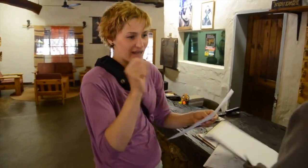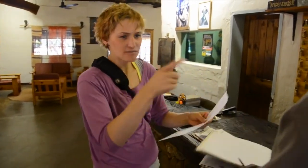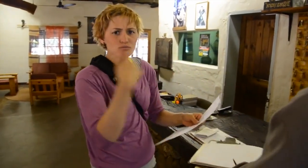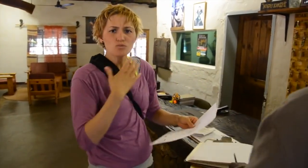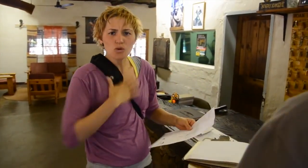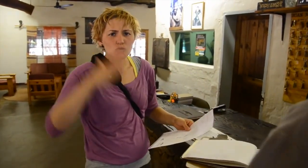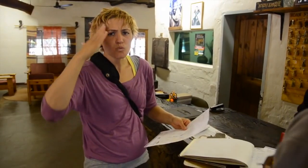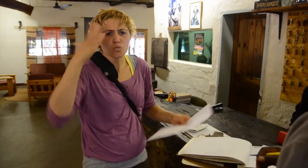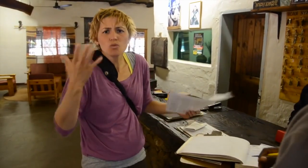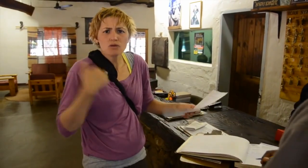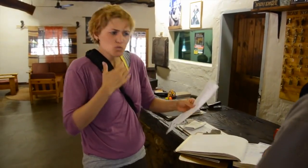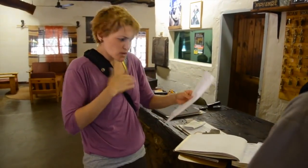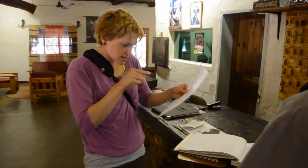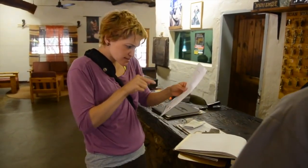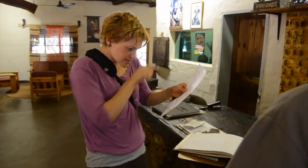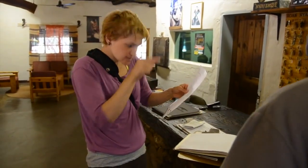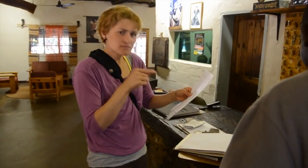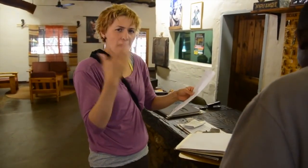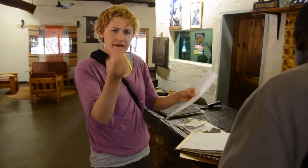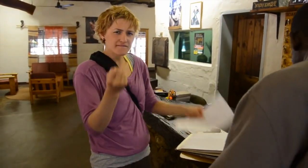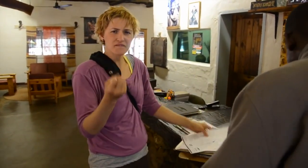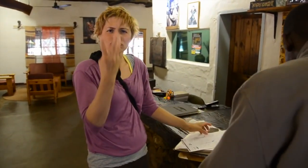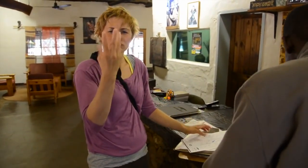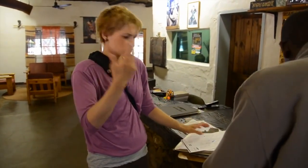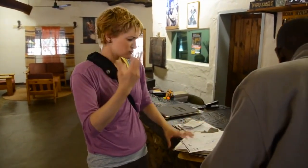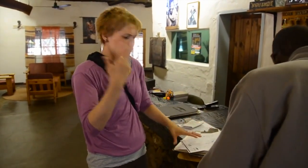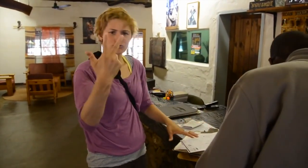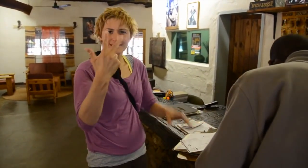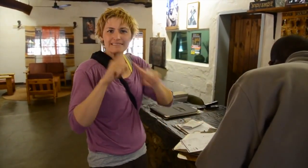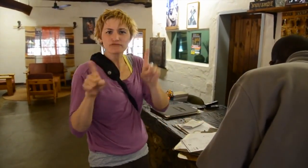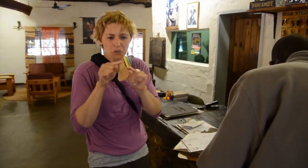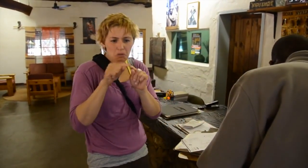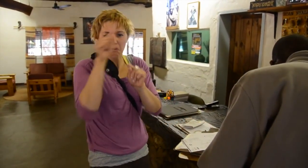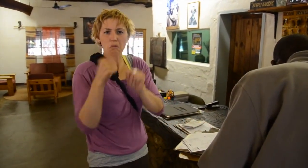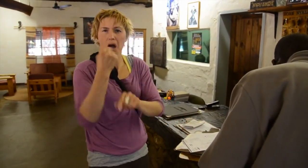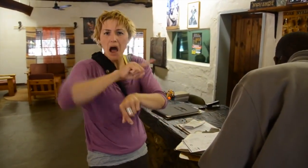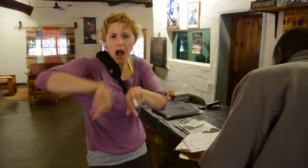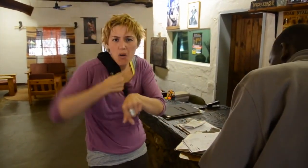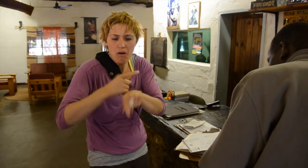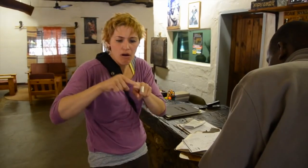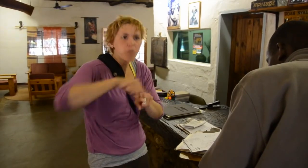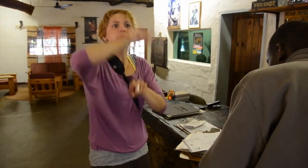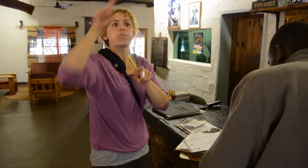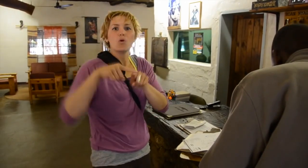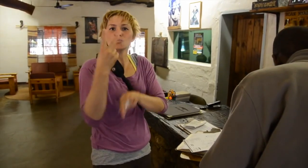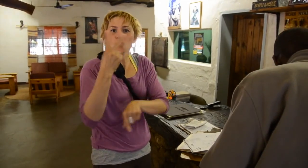See this map? We were discussing which route to take. He wanted to know what I was planning so